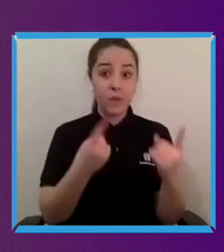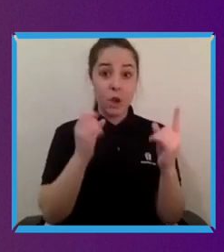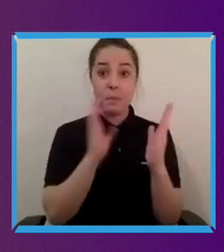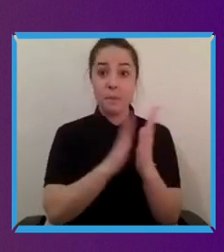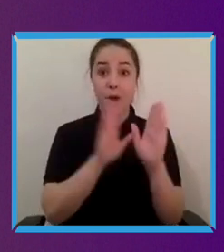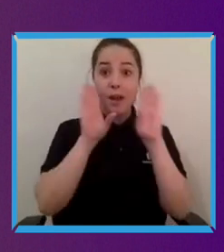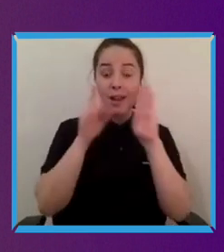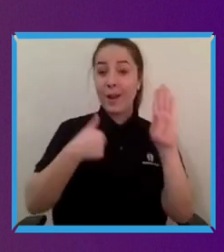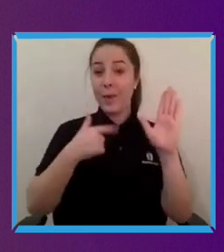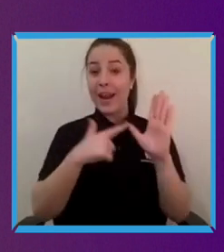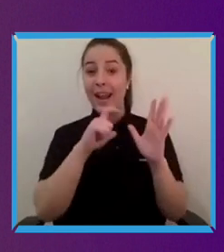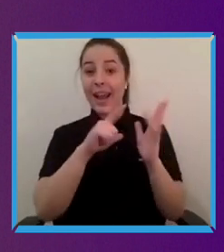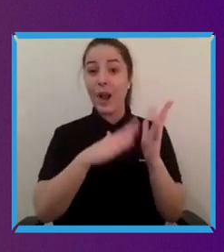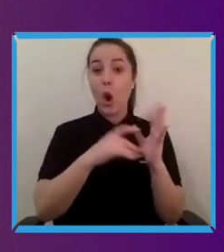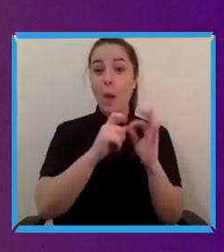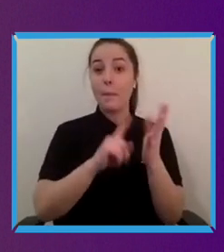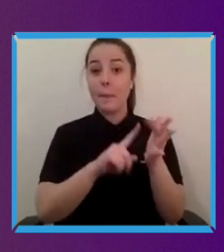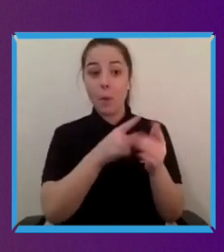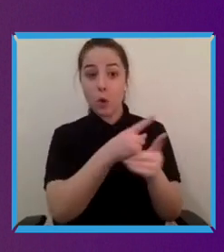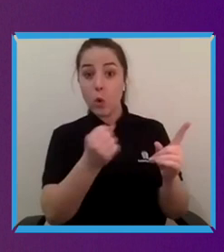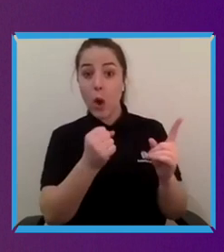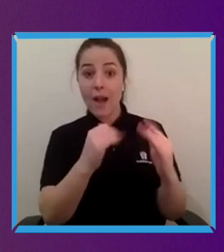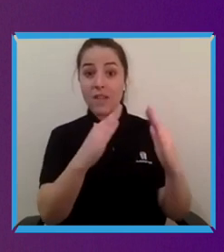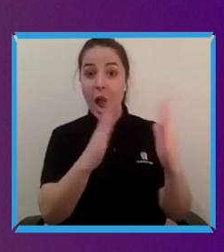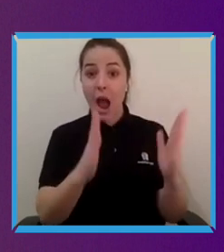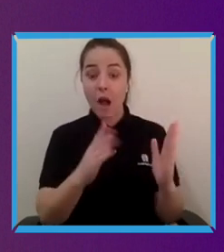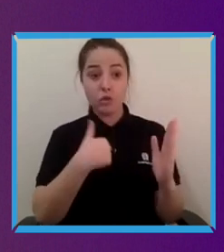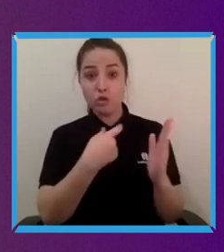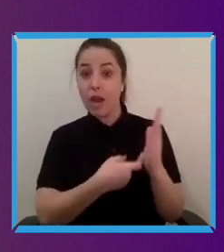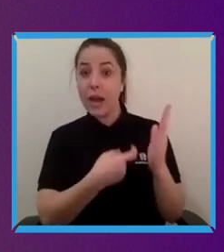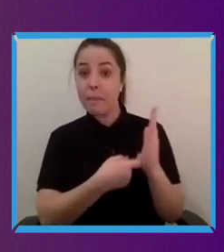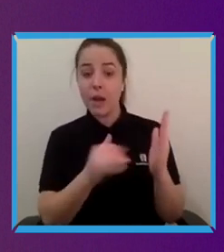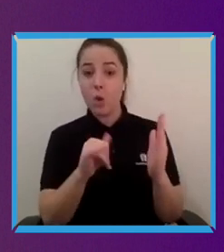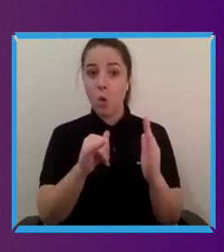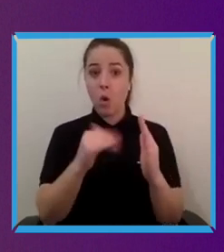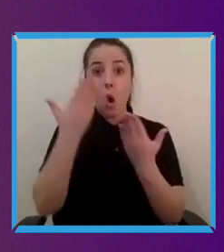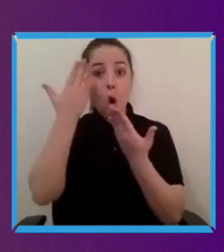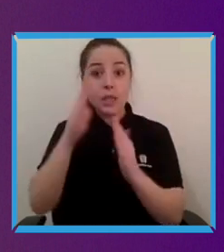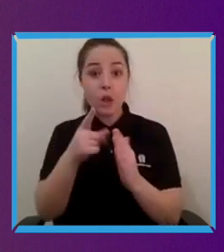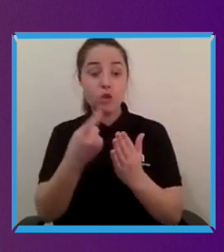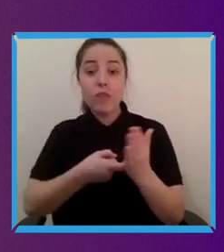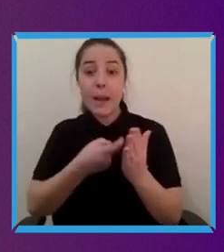does anyone have any like properties that they recommended. You know we would get kind of feedback from the community.